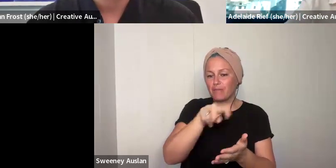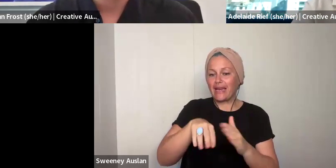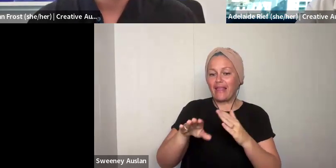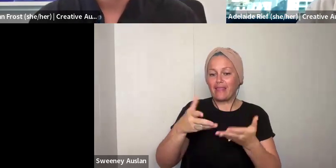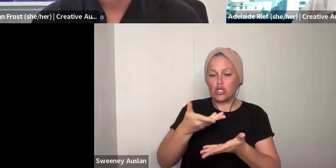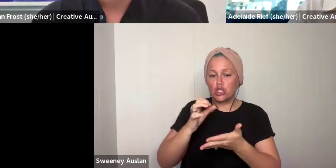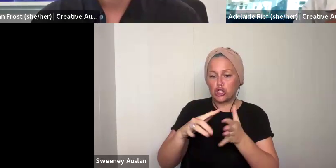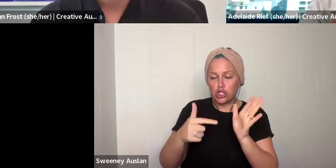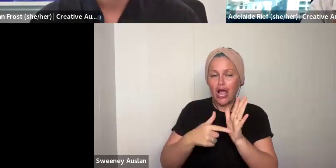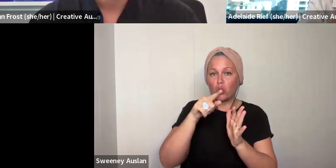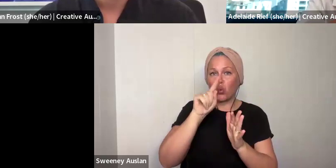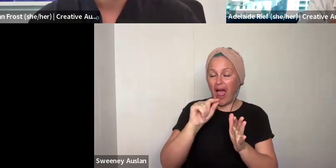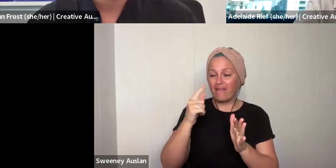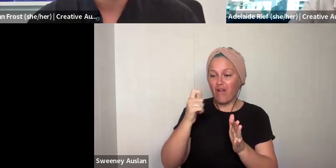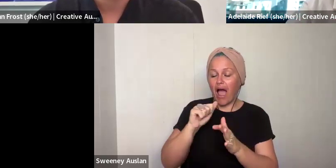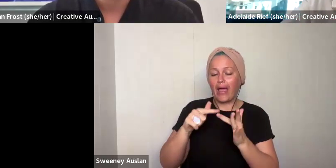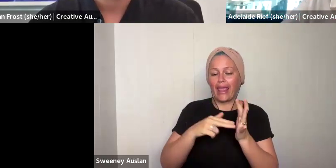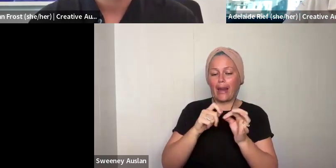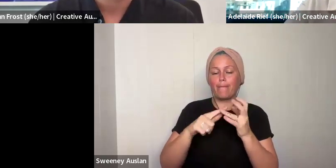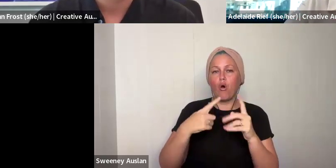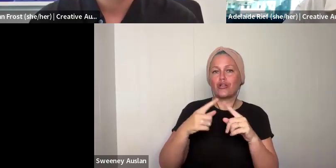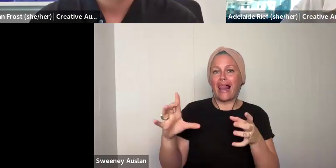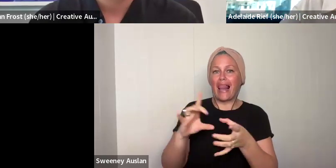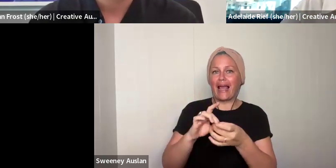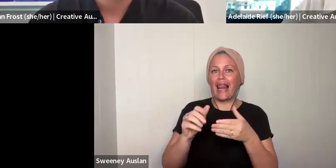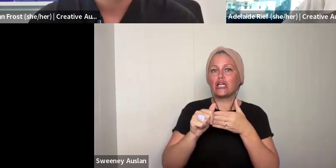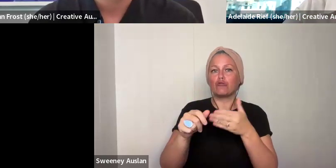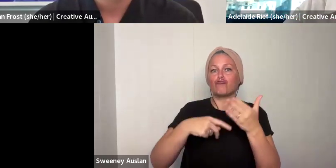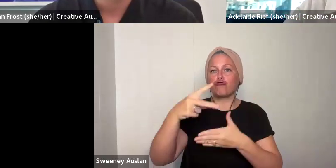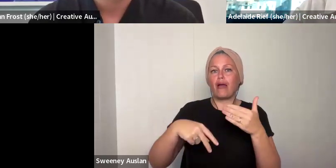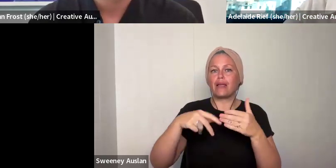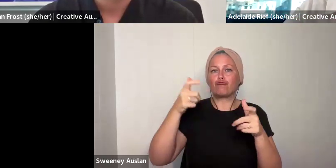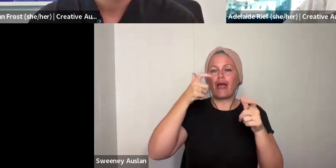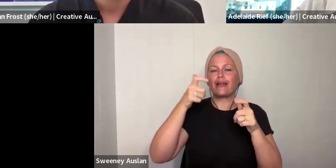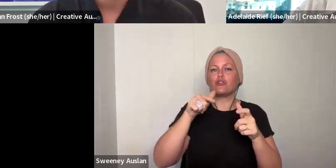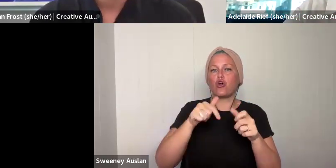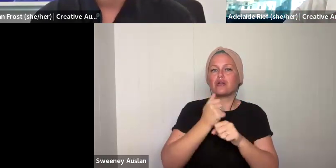specific work, I think a one-on-one with us is probably better suited. Feel free to jump into